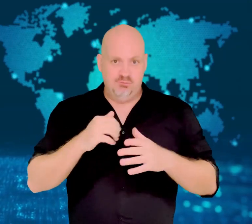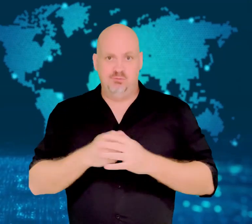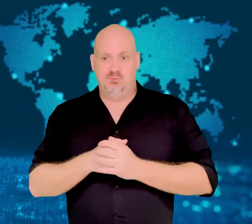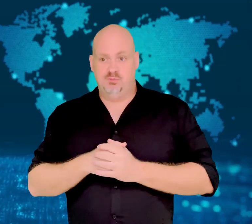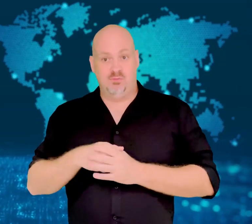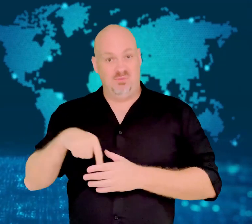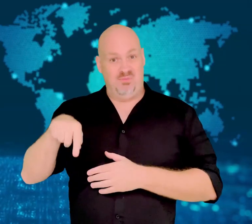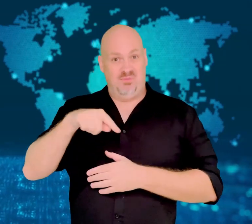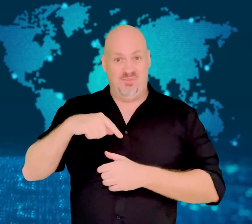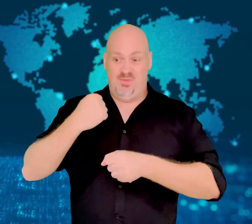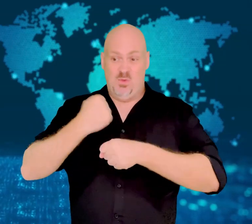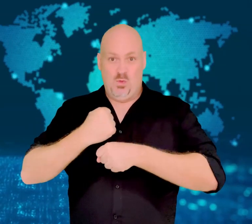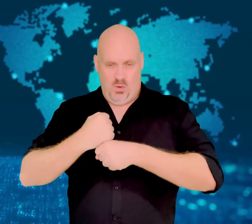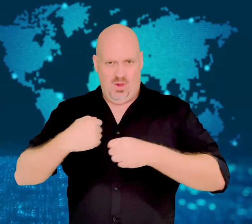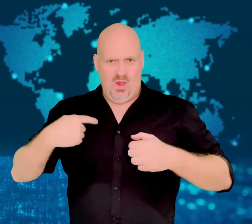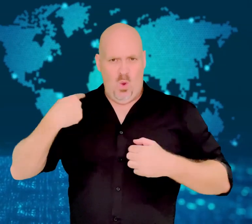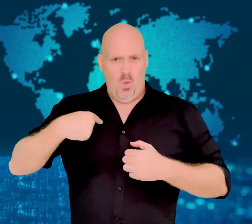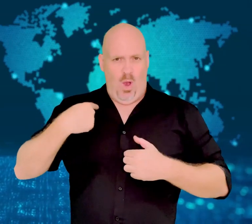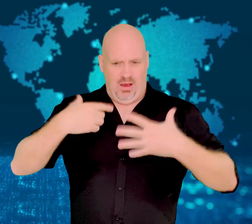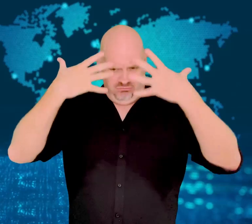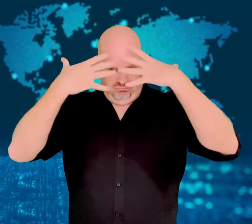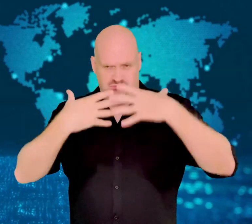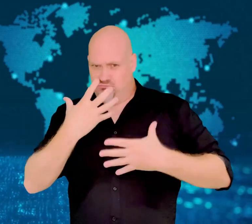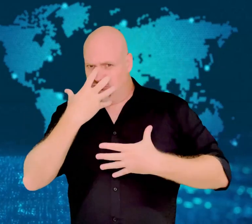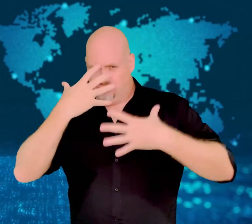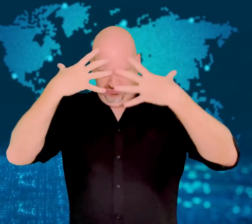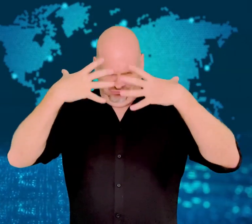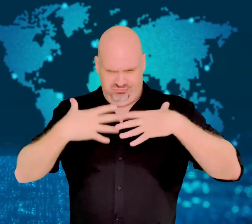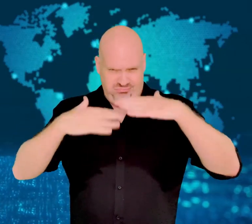the visitors inside the park.